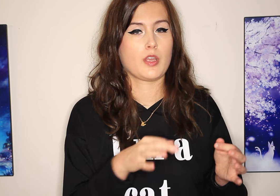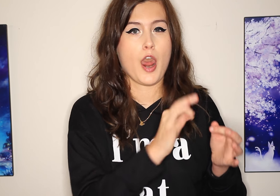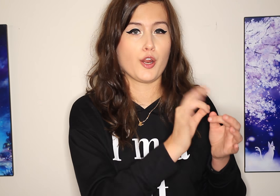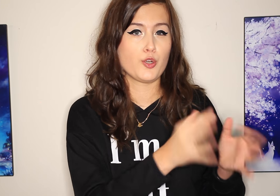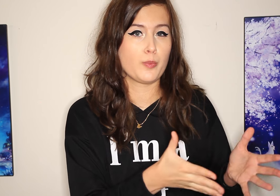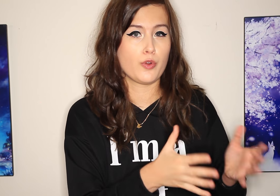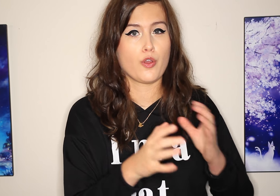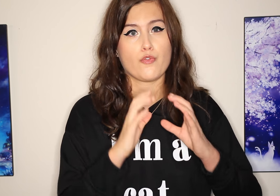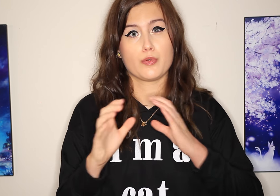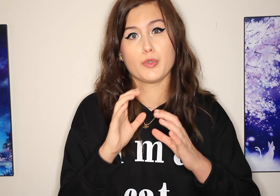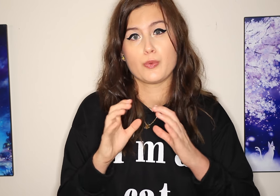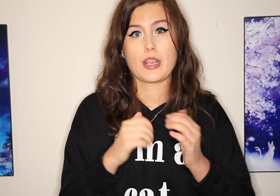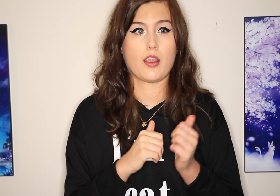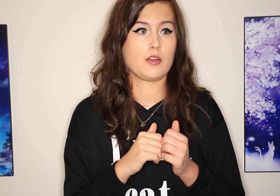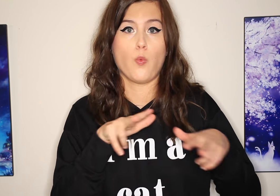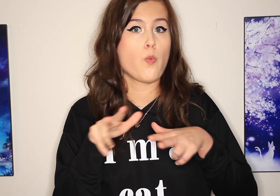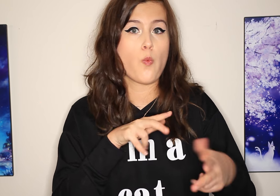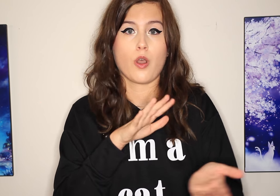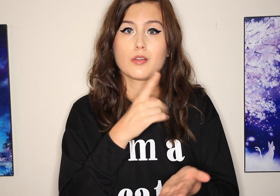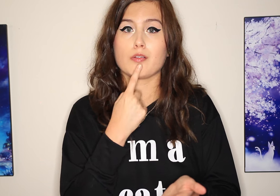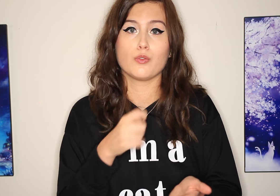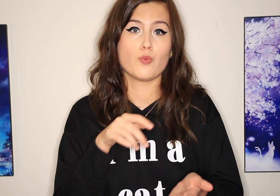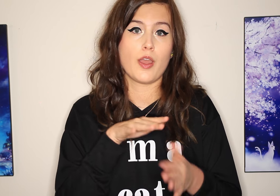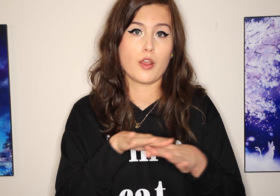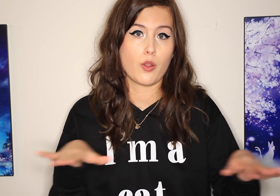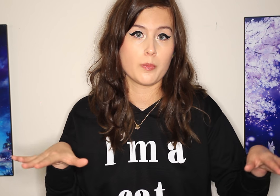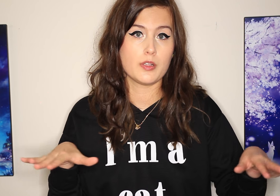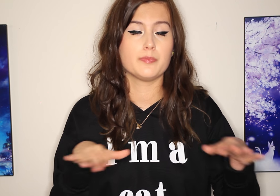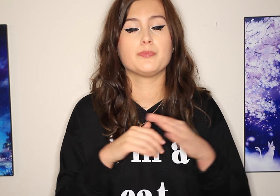An interpreter for communication, walking on the red carpet.